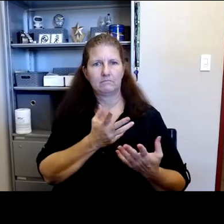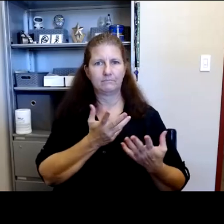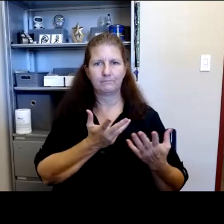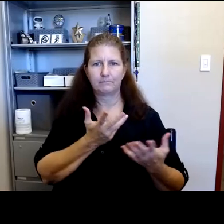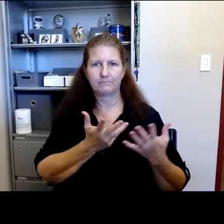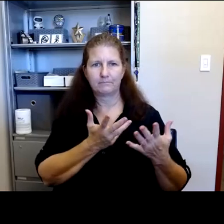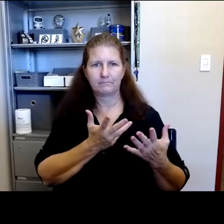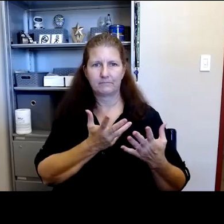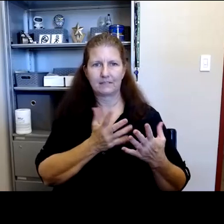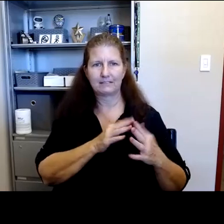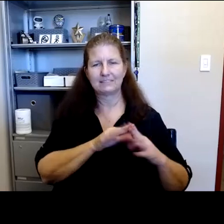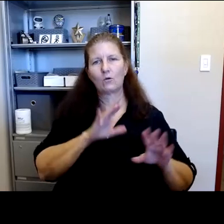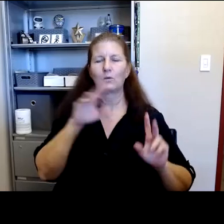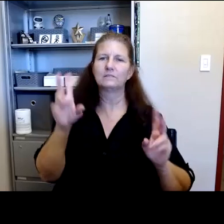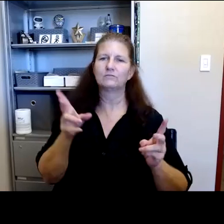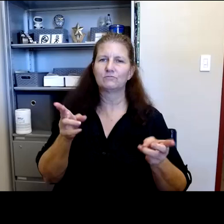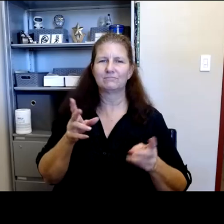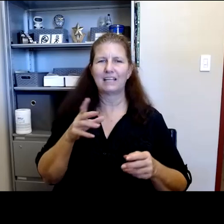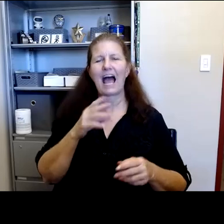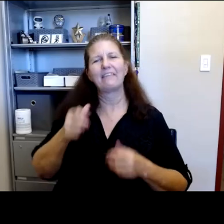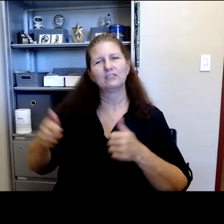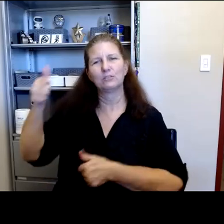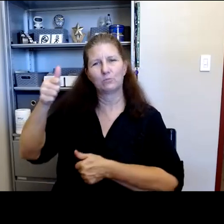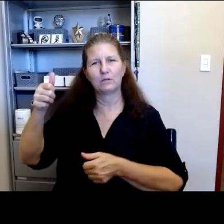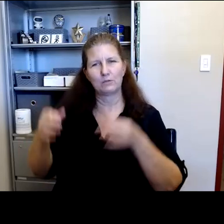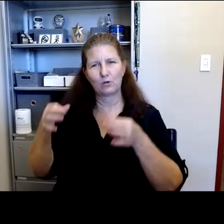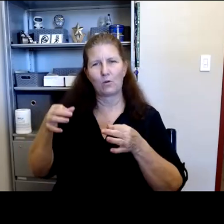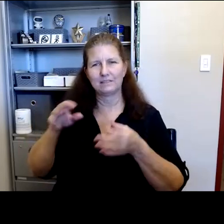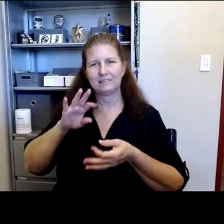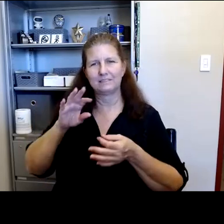Robyn Thomas: armies was sort of considered, and and the Supreme Court decisions which interpret it that way.